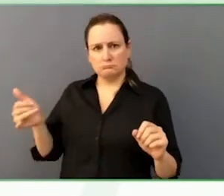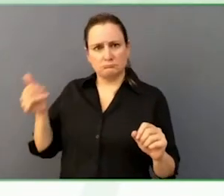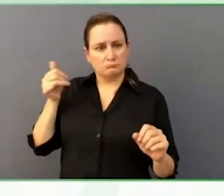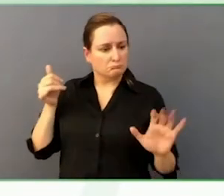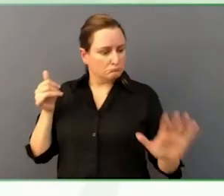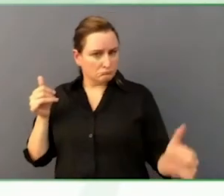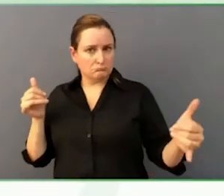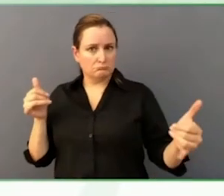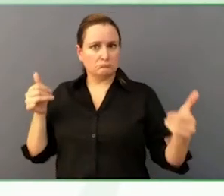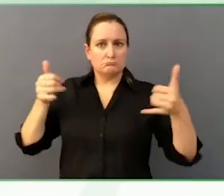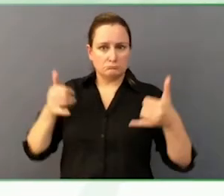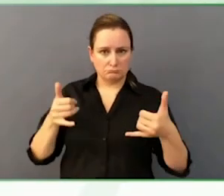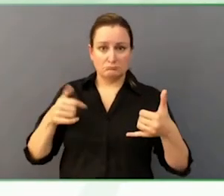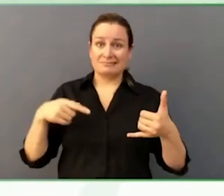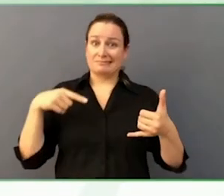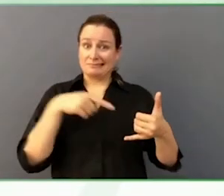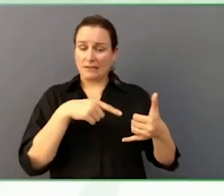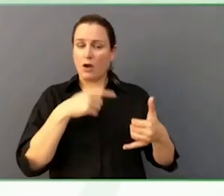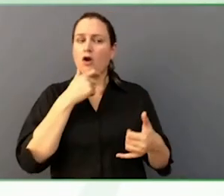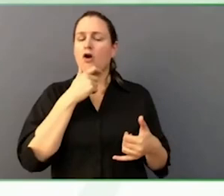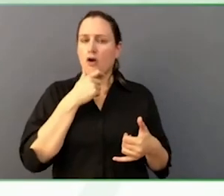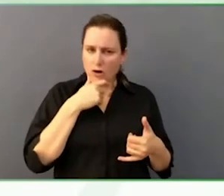Nicolas's right to communicate.